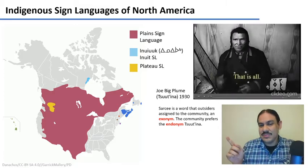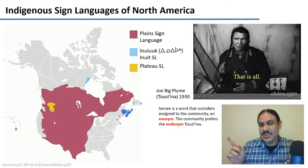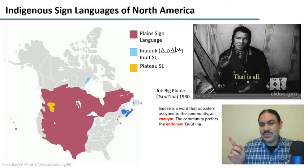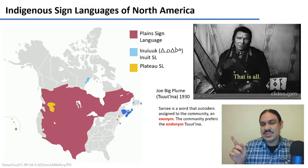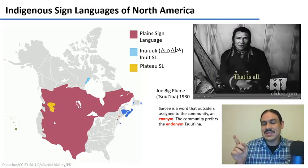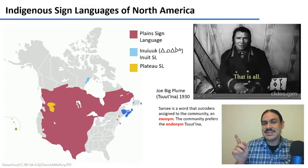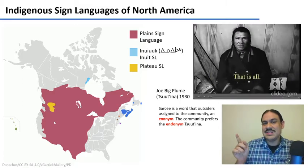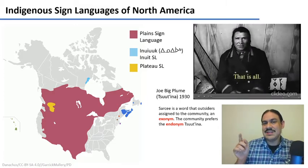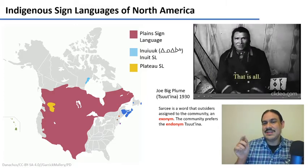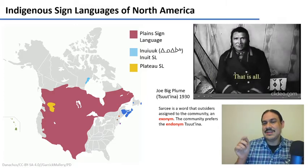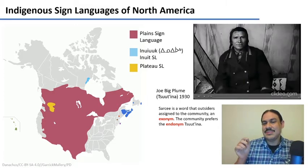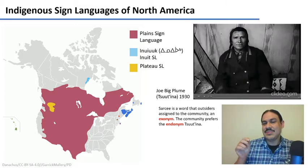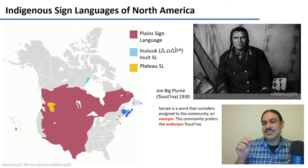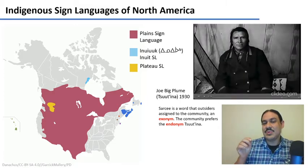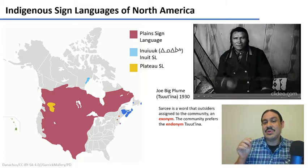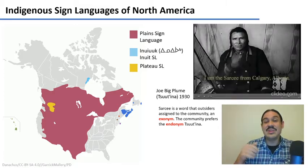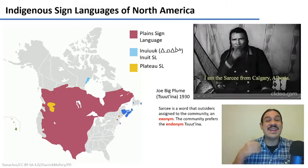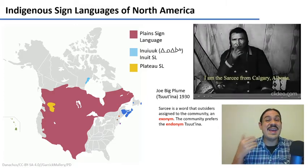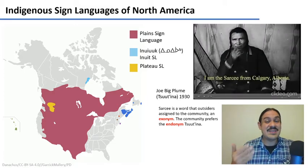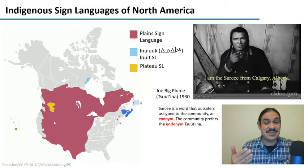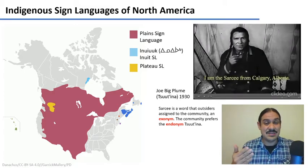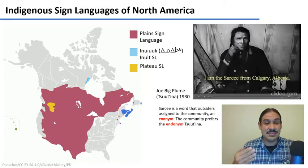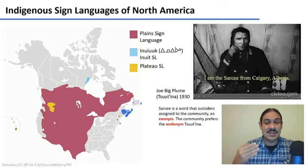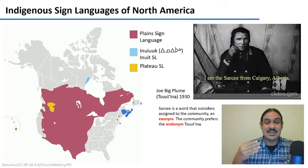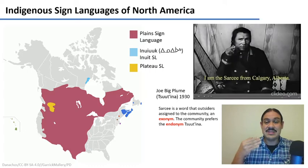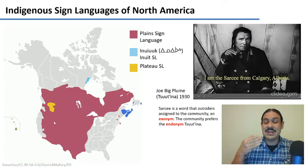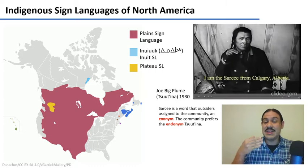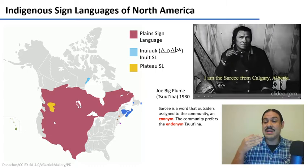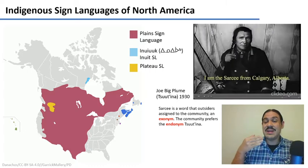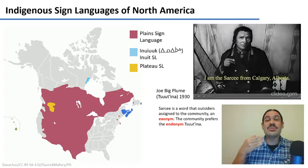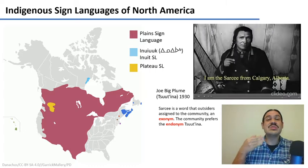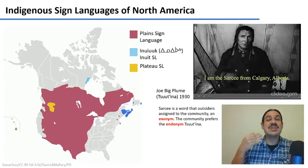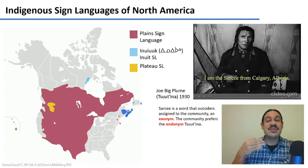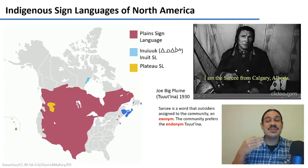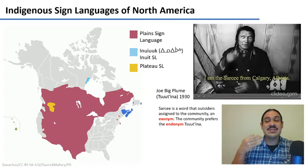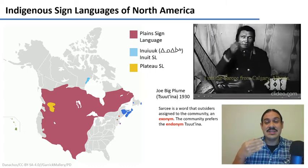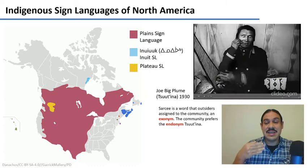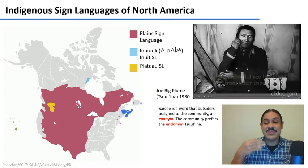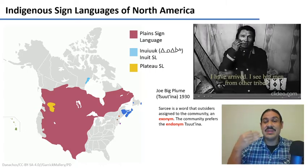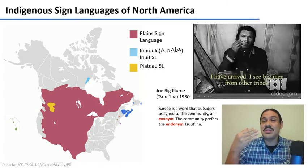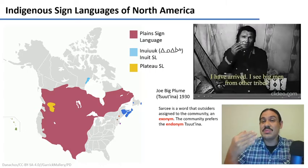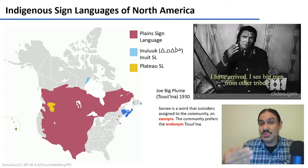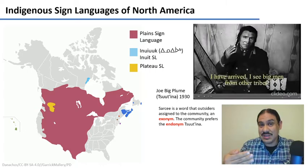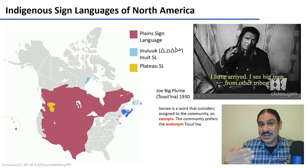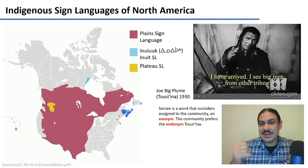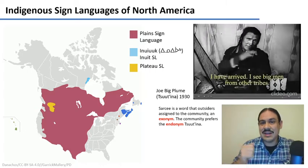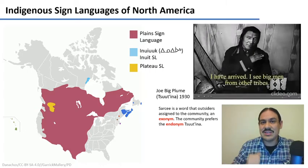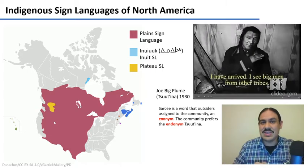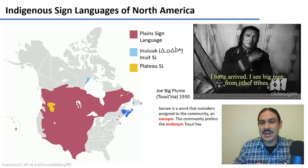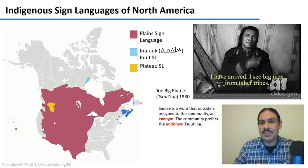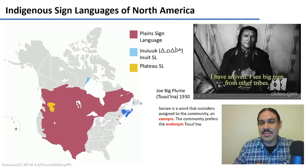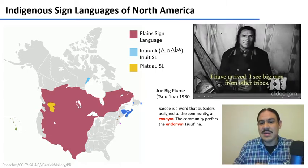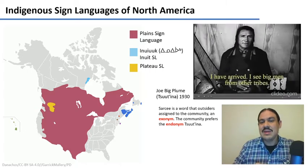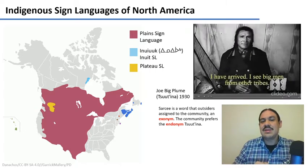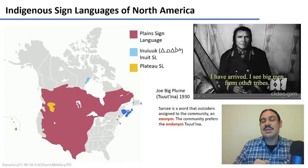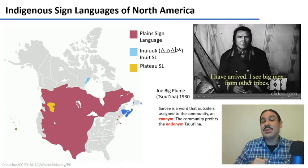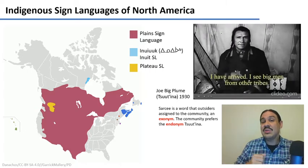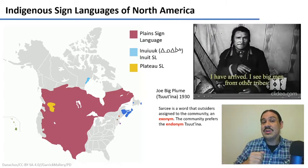community prefers to be called tsuutina this is an endonym the community the name that the community gives themselves and it is the name that we should prefer